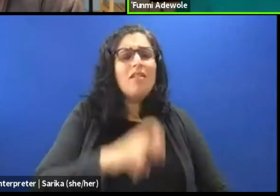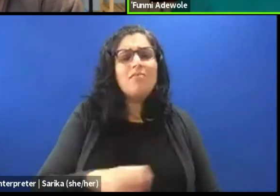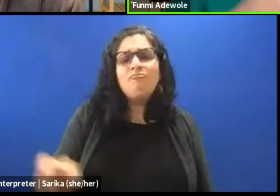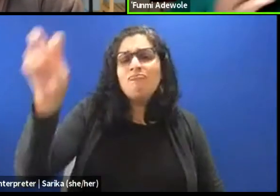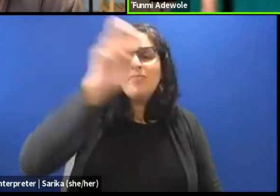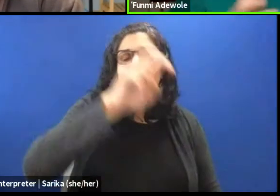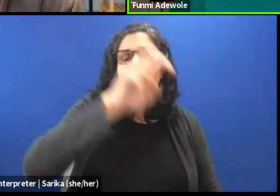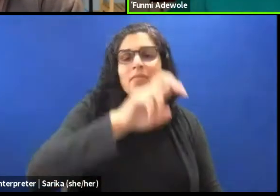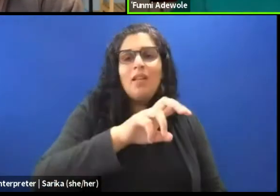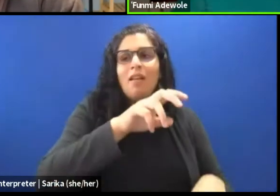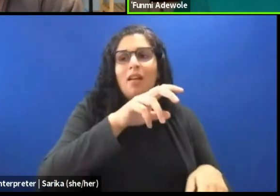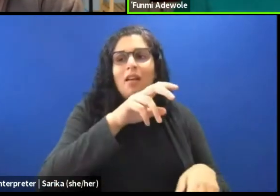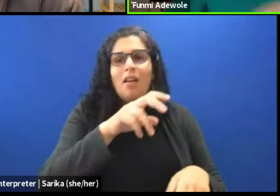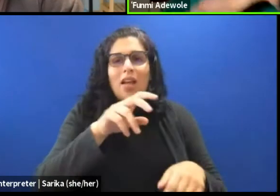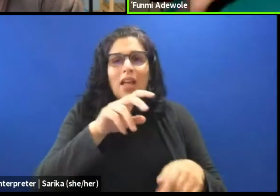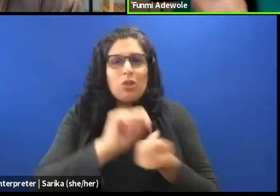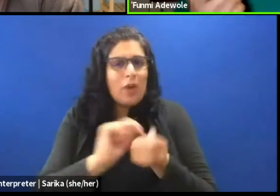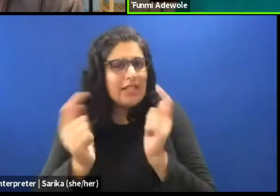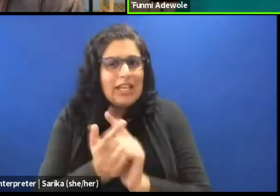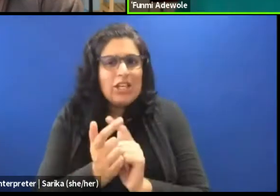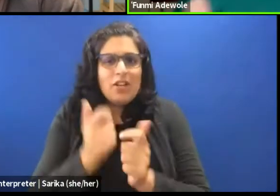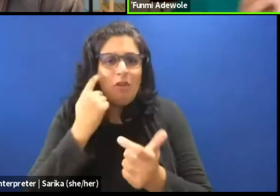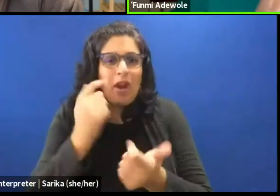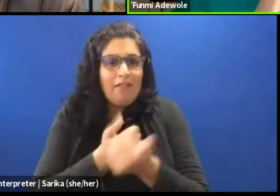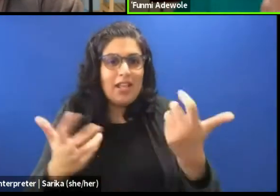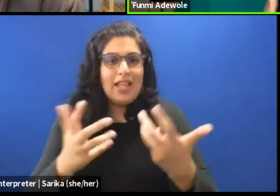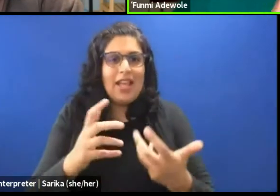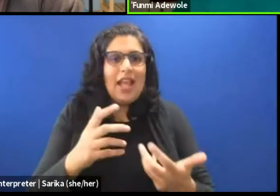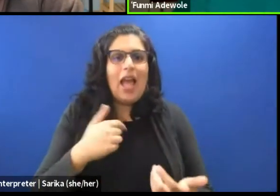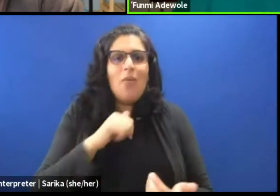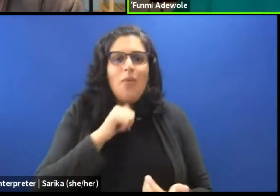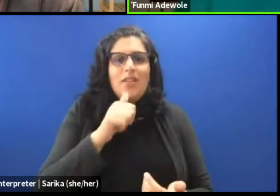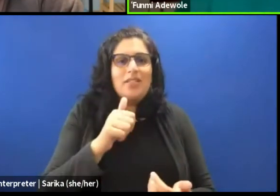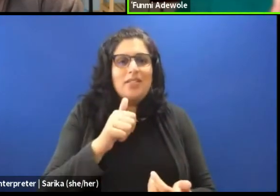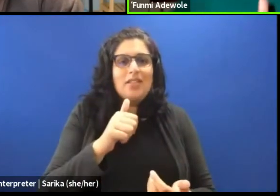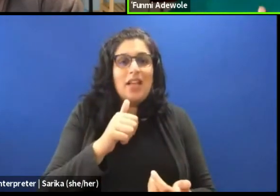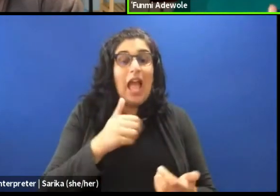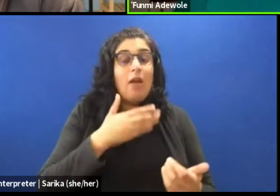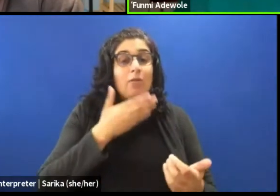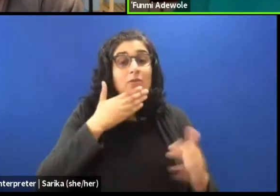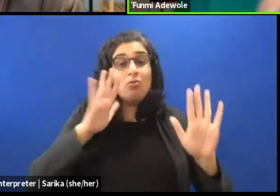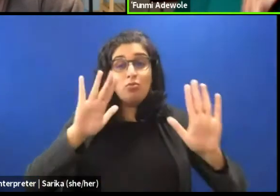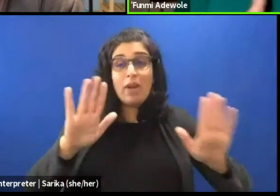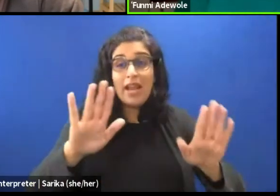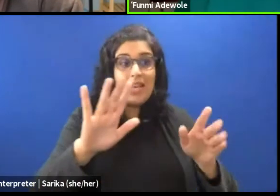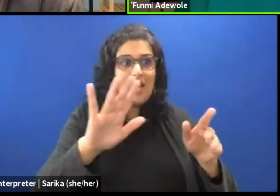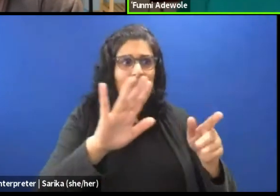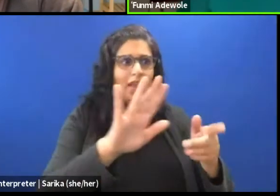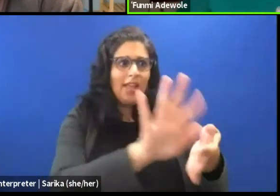And it didn't necessarily make me good creator of work. I was a very good interpreter of work when I was touring but not necessarily good creator.